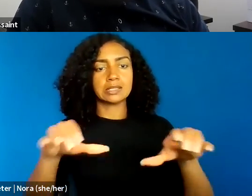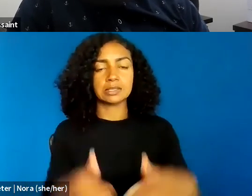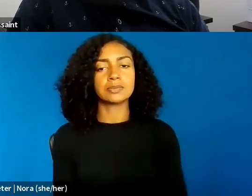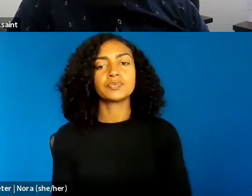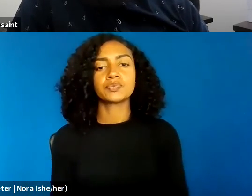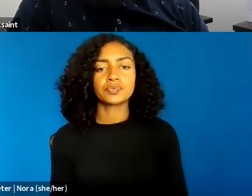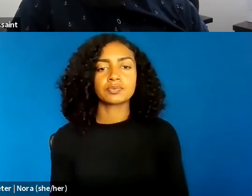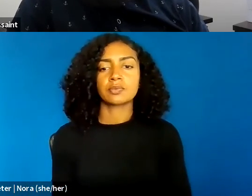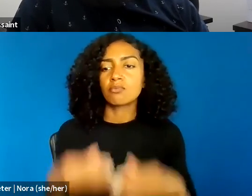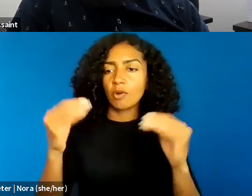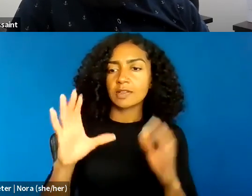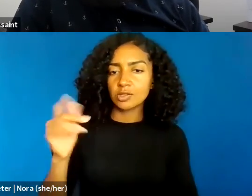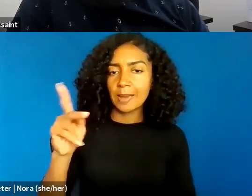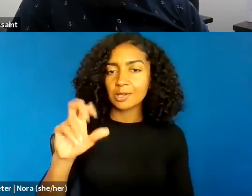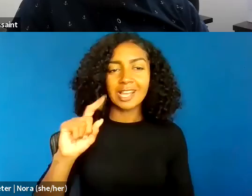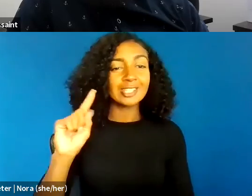And I would just second what Etienne said.